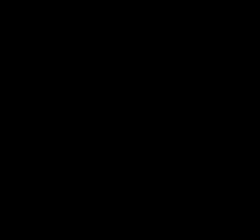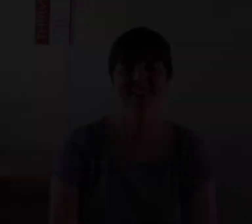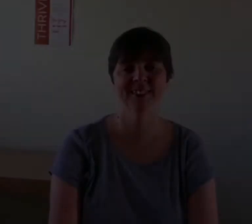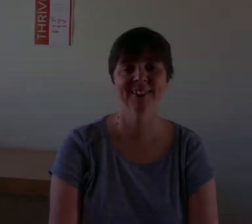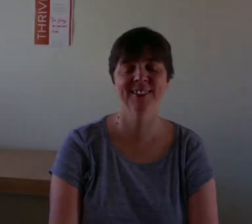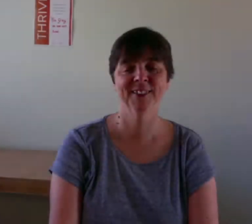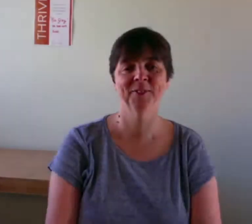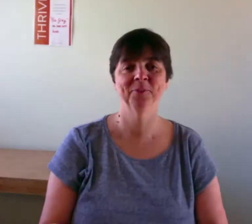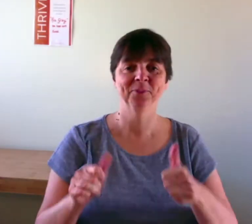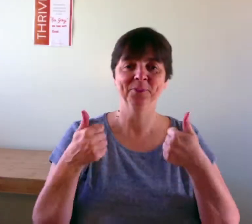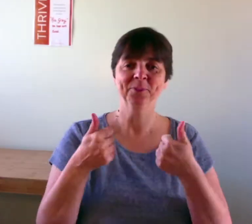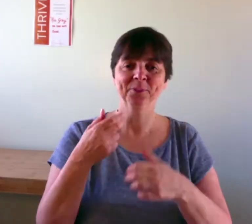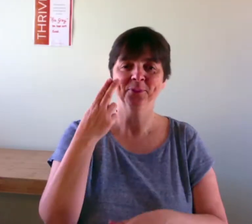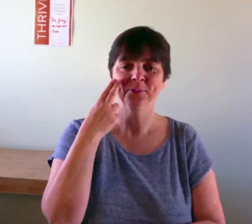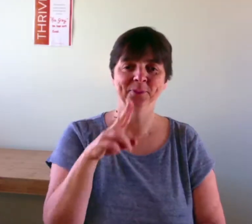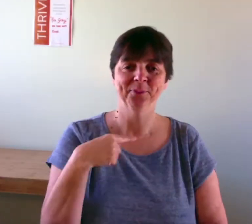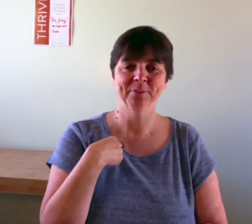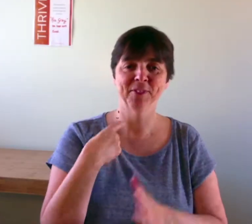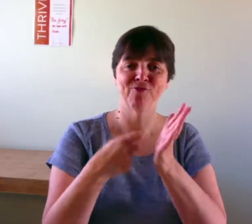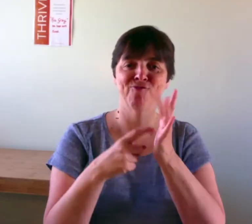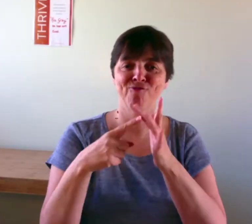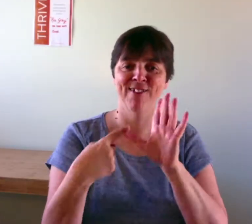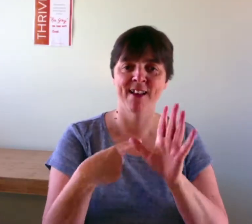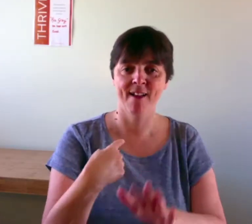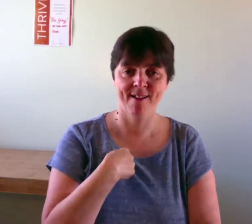Hello my name is Ria and I am 52